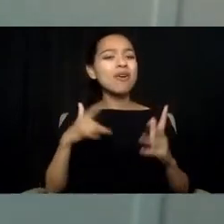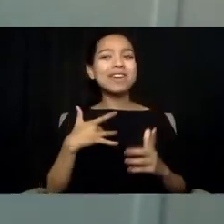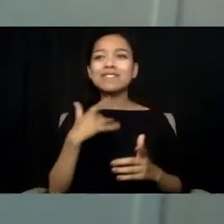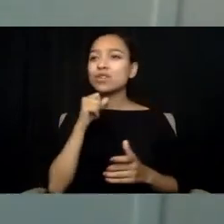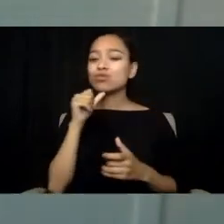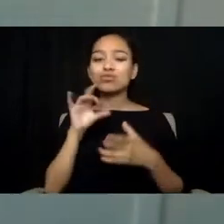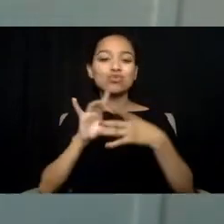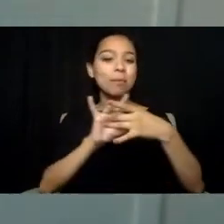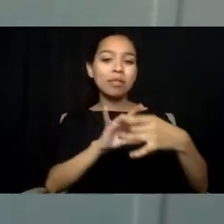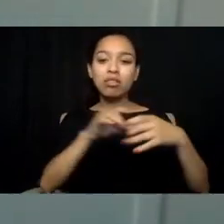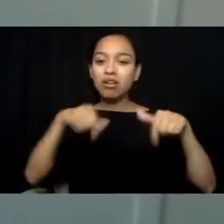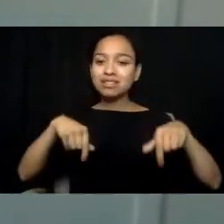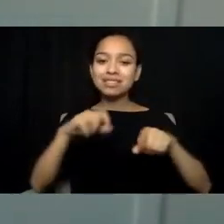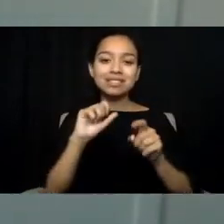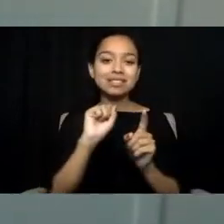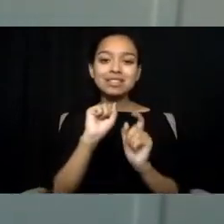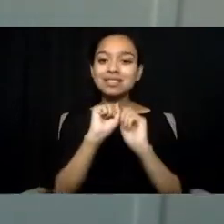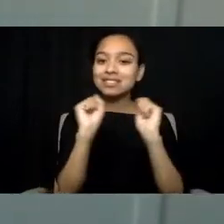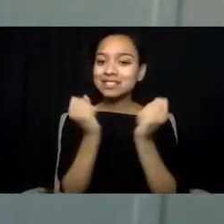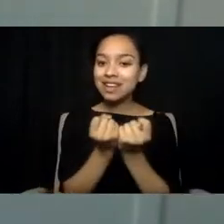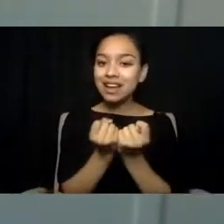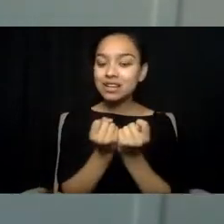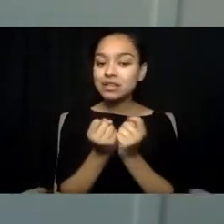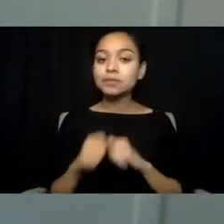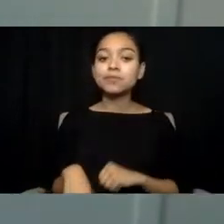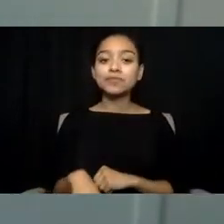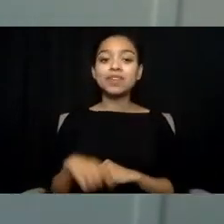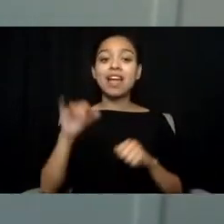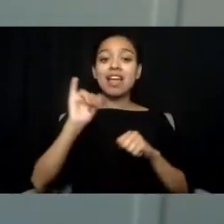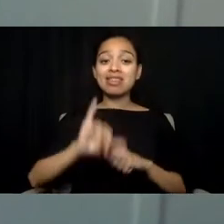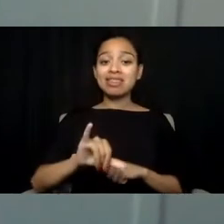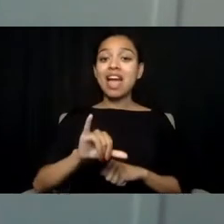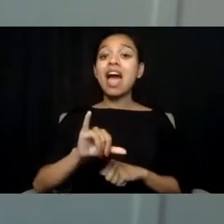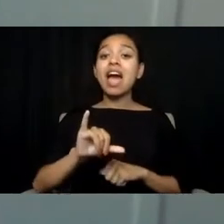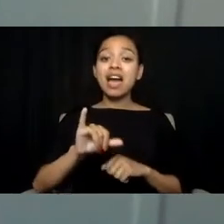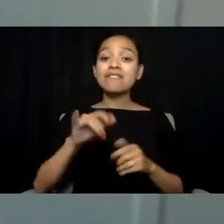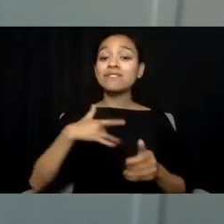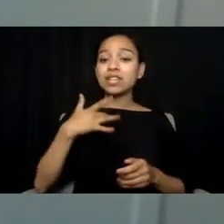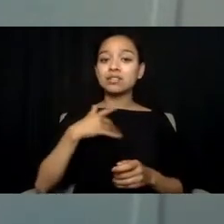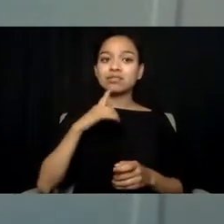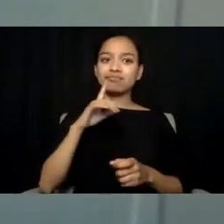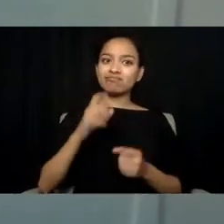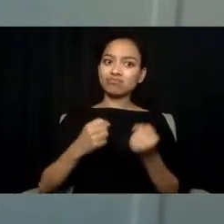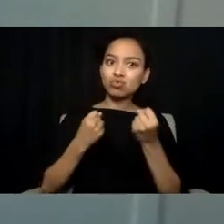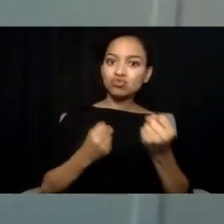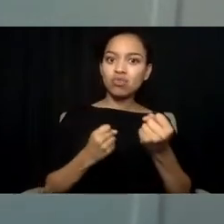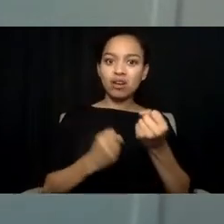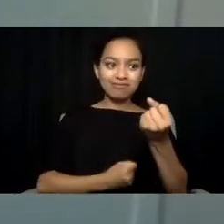and that feeling is reinforced when they come out to understand through lived experience